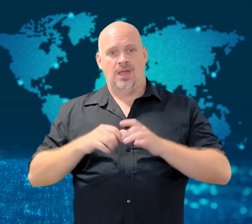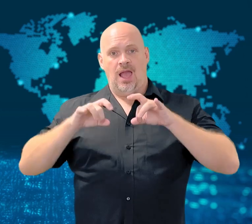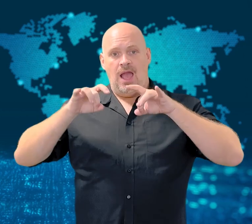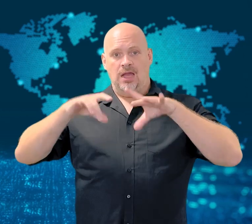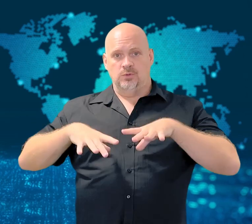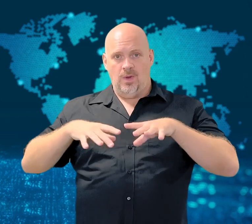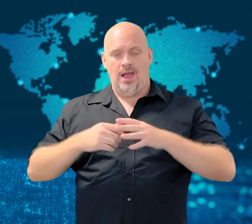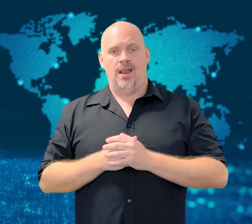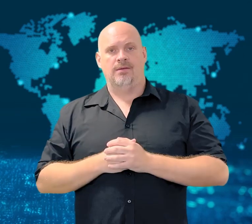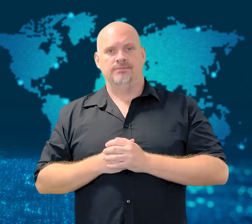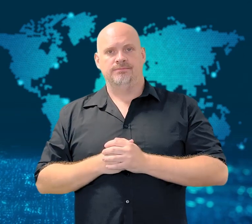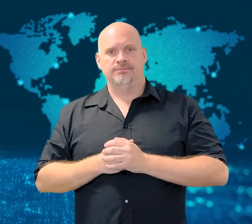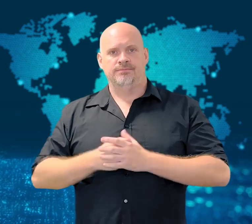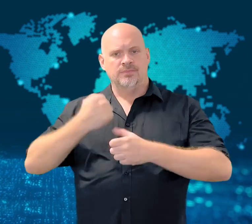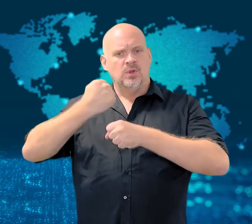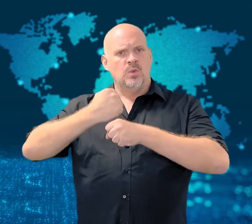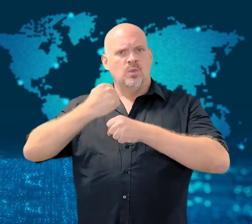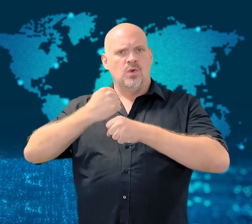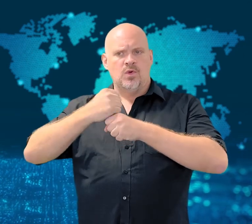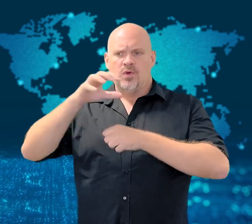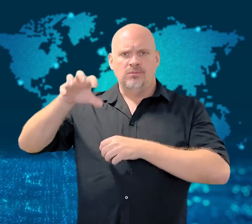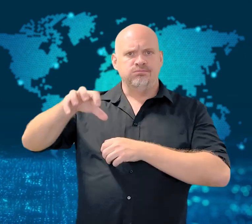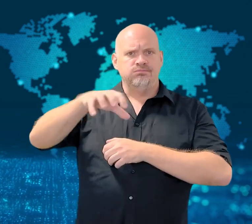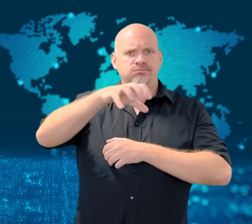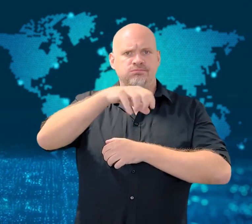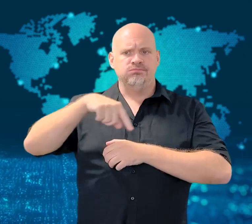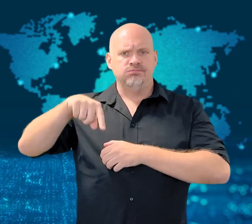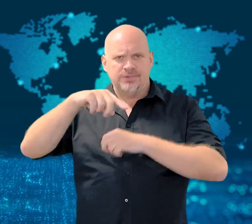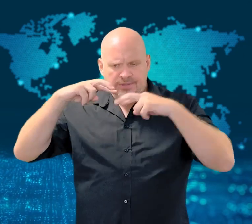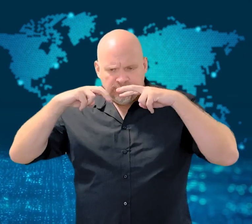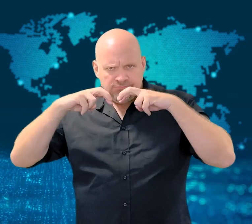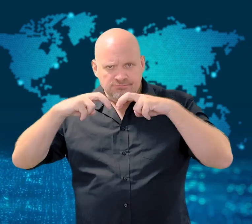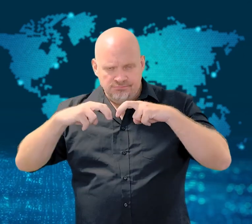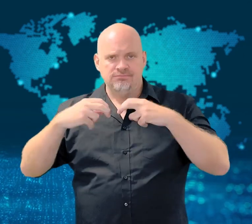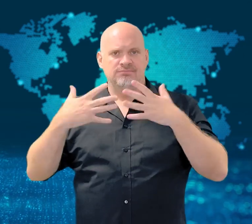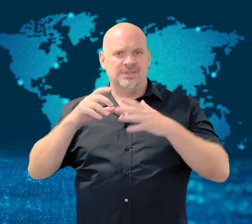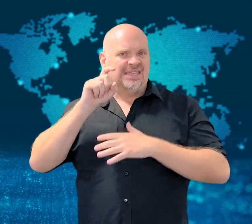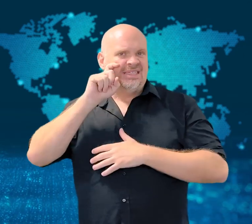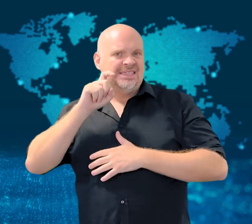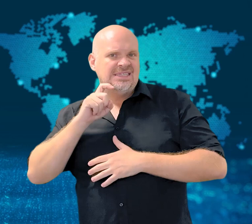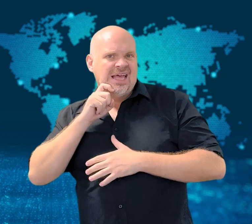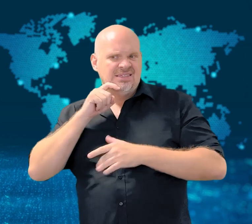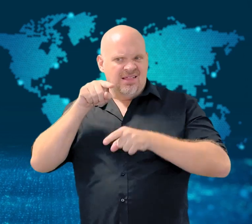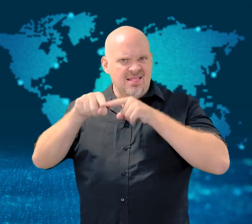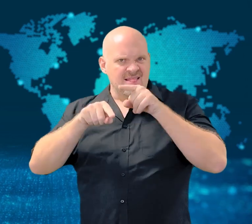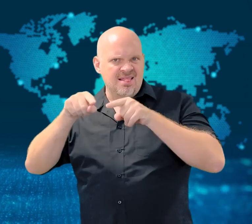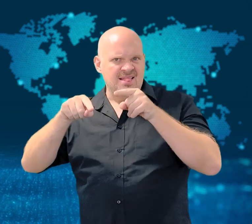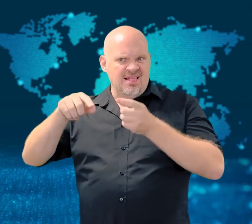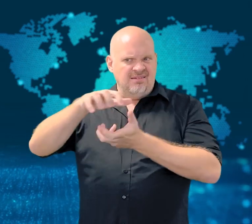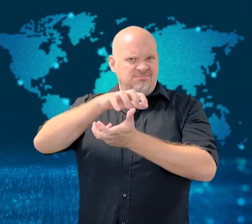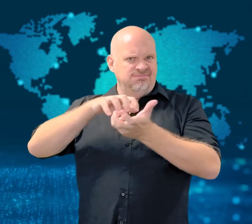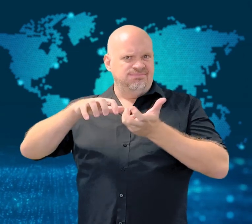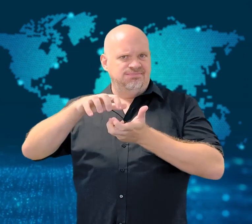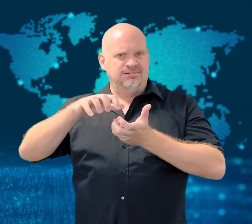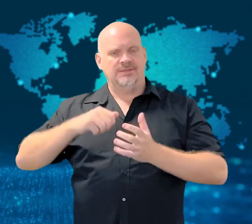Sexual harassment at camps